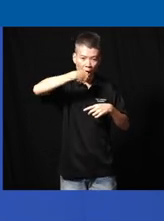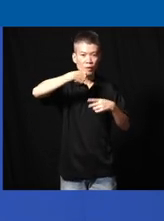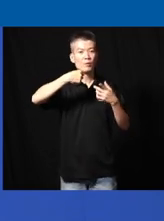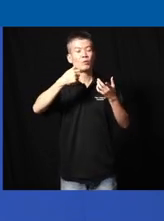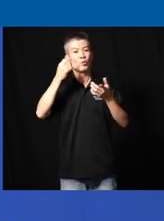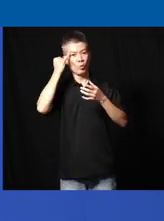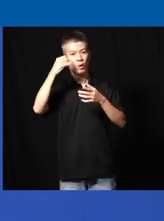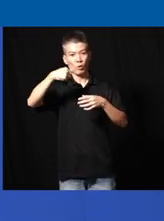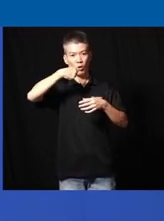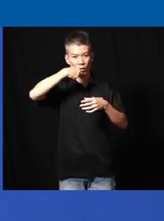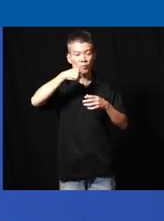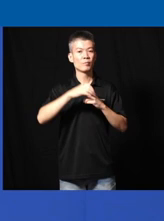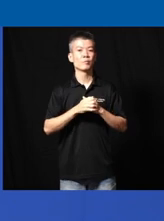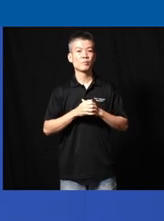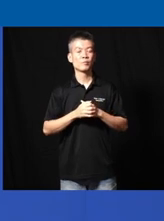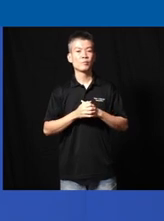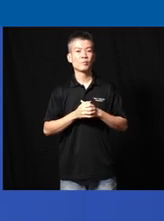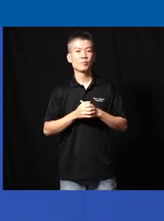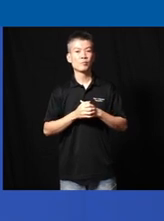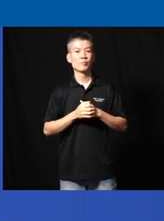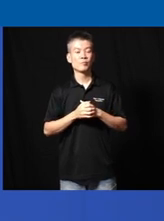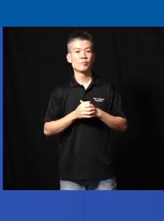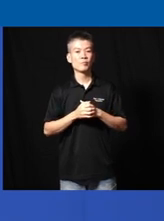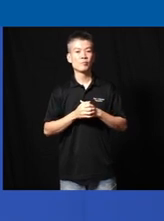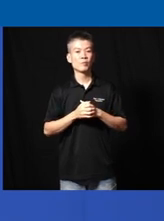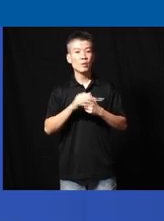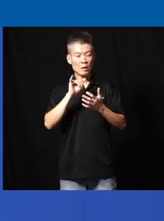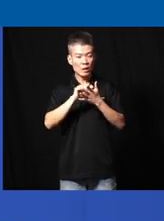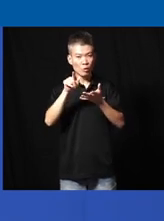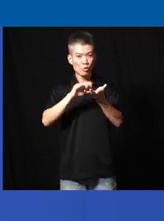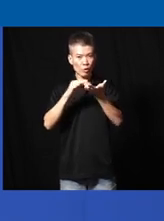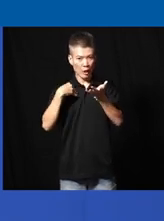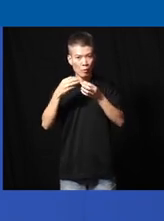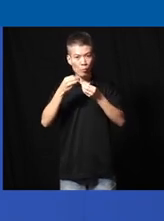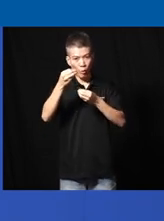supposed to put the food into your mouth right so uh the school actually bought two sets right